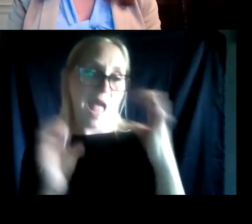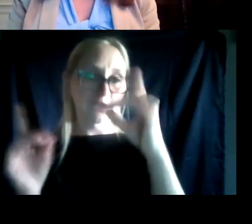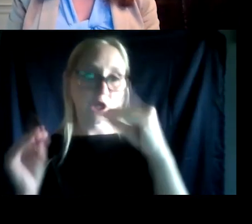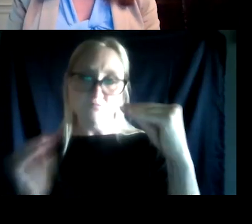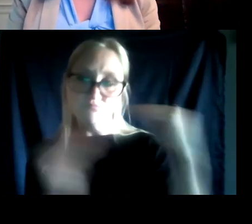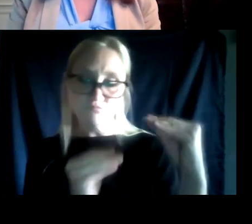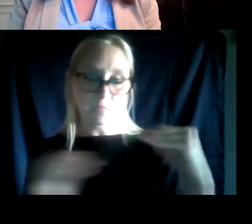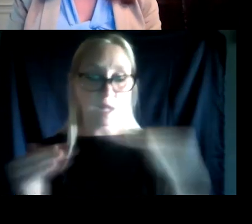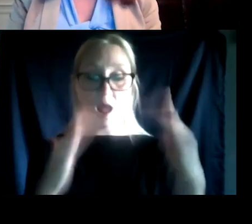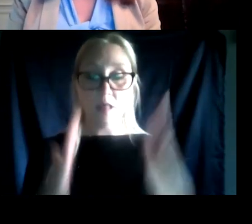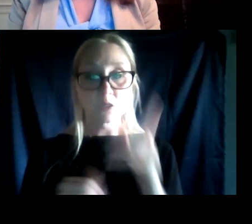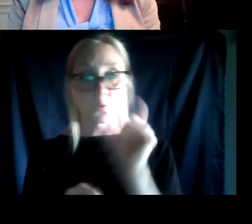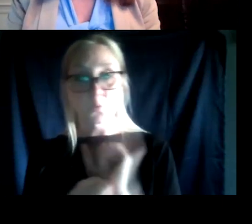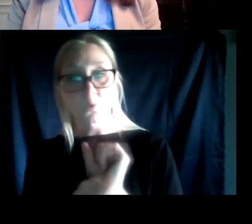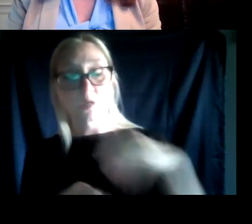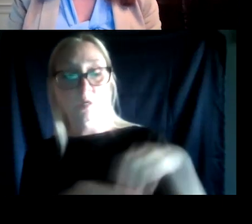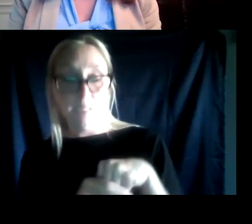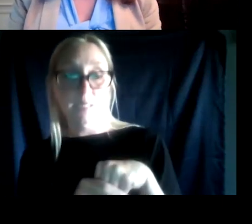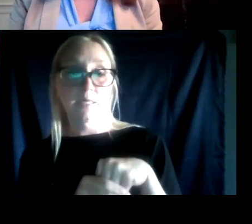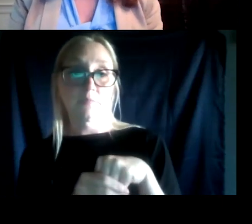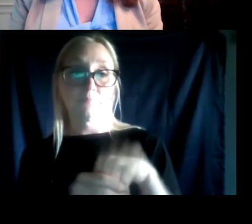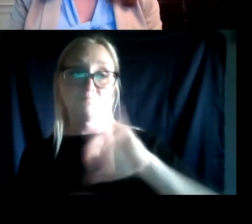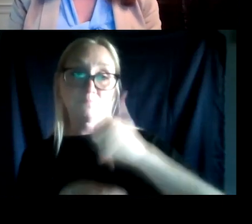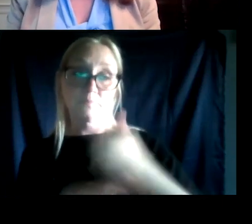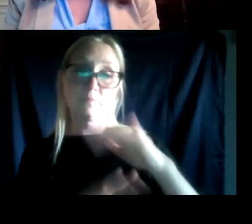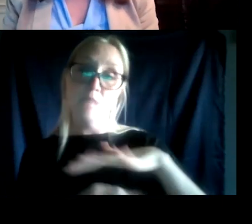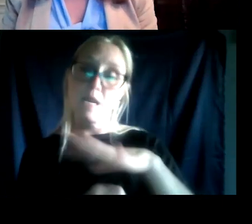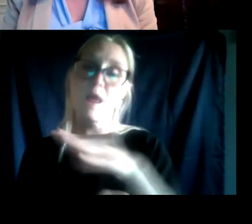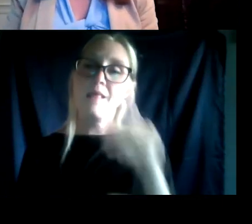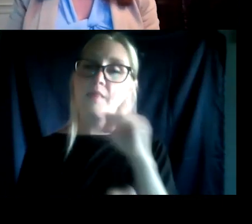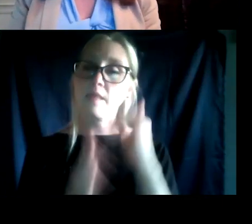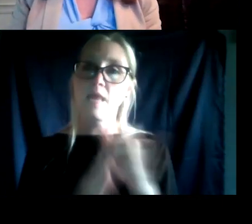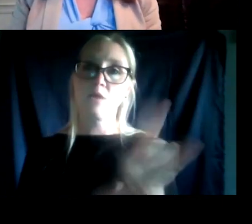who work in correctional settings about this. And I think this is where the judges and the vet courts